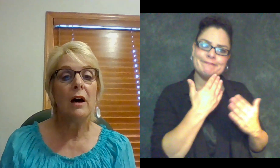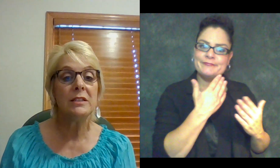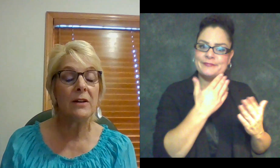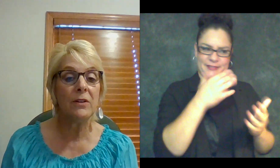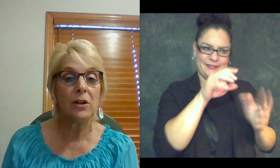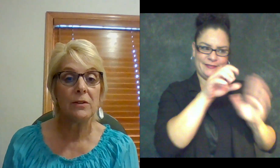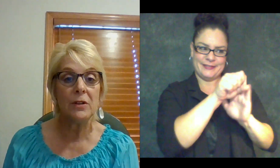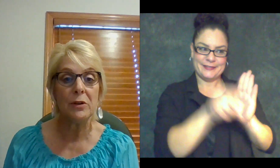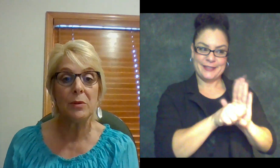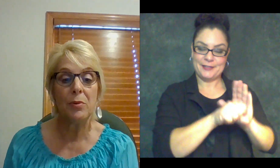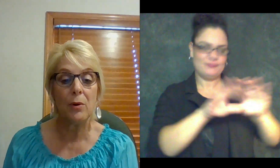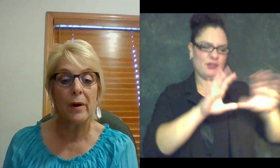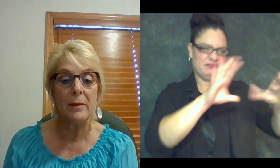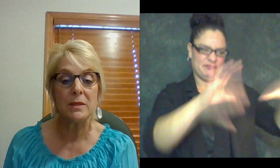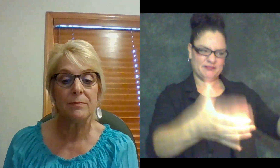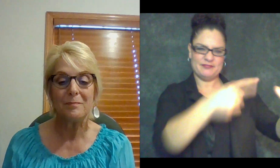Deaf and Hard of Hearing Programs.